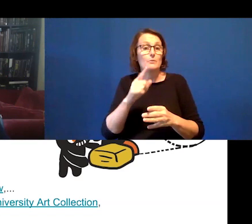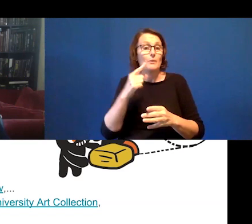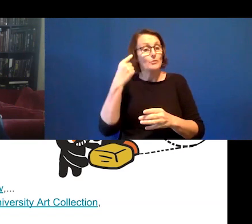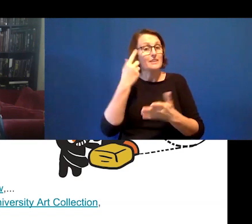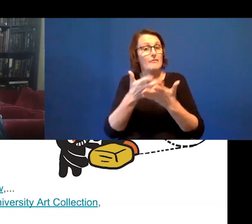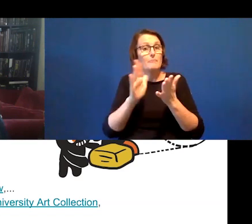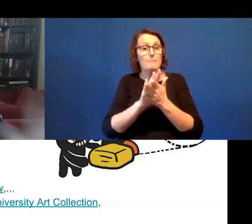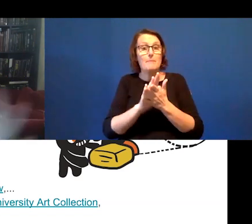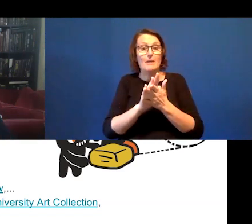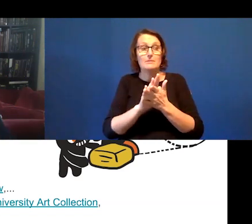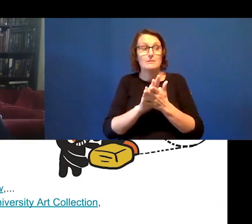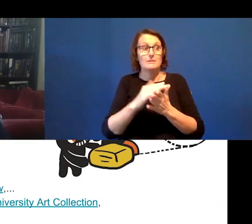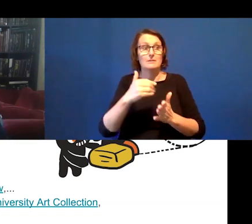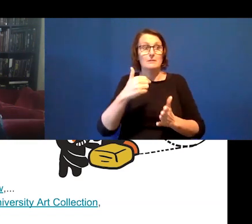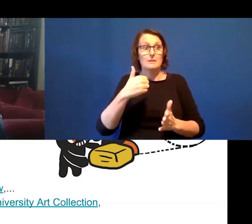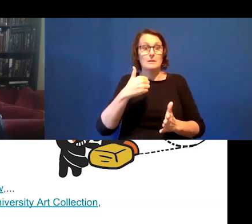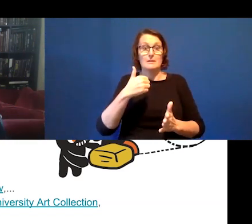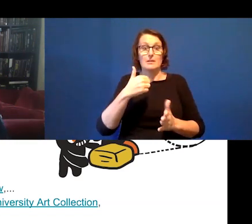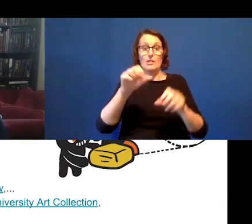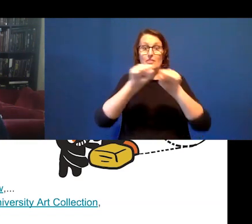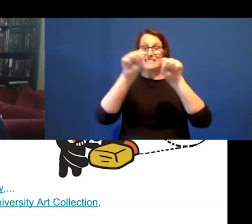That you are easy to use.